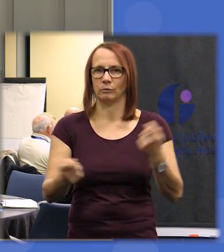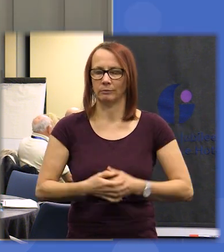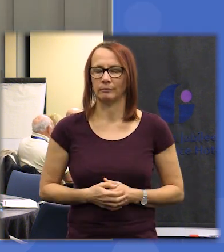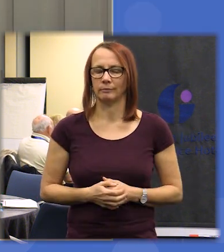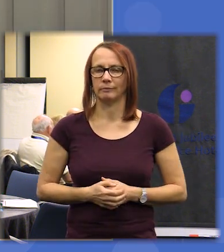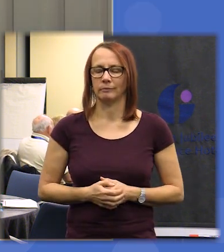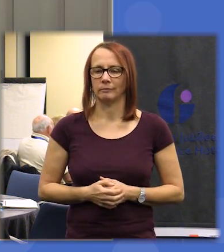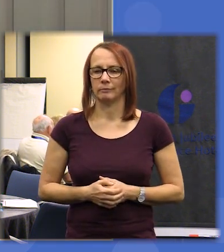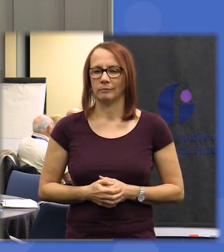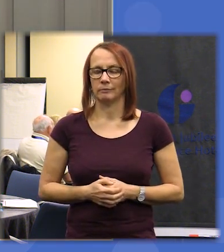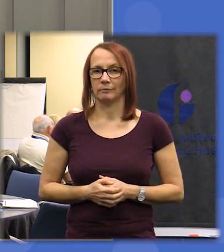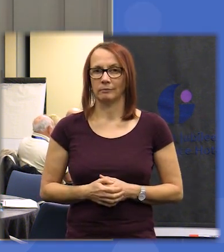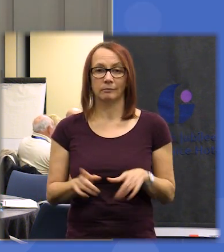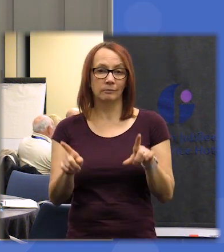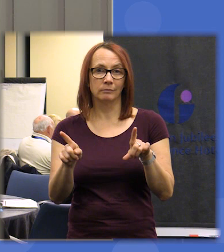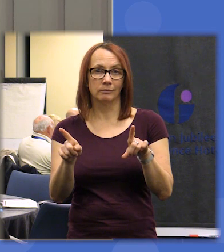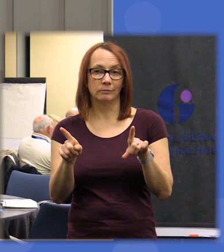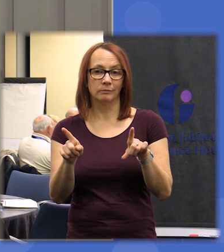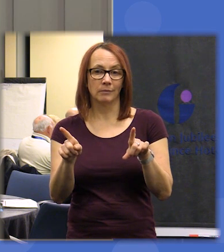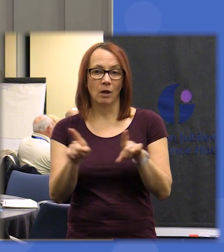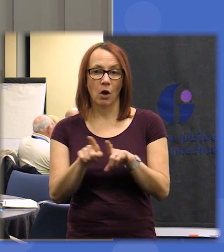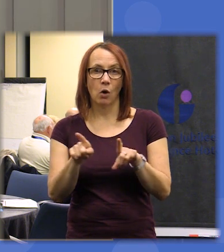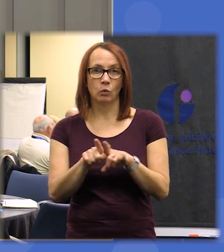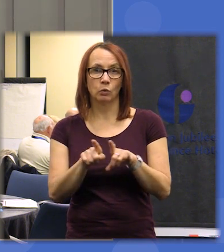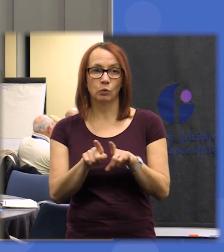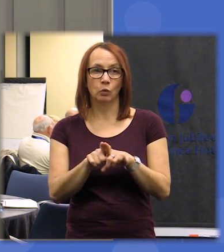they're also going to do is that they're going to read out each of the statements